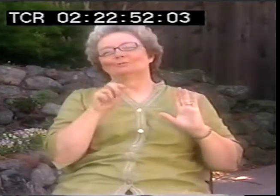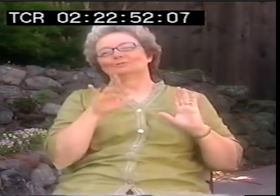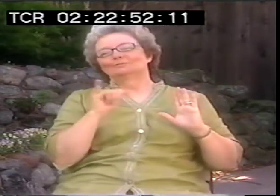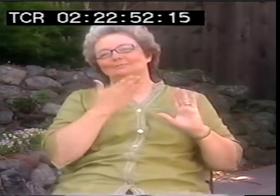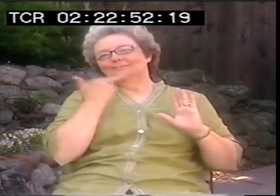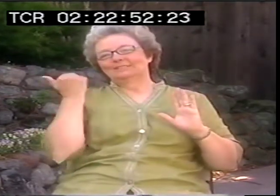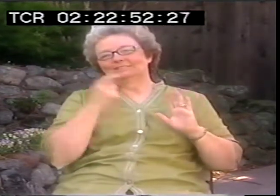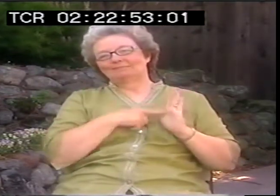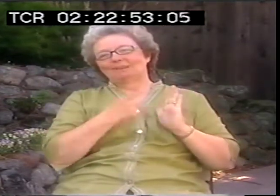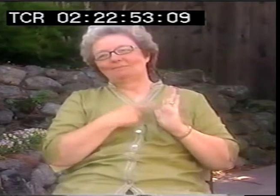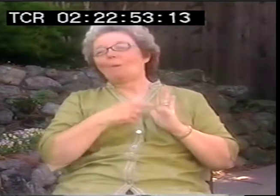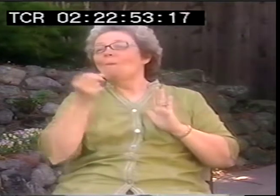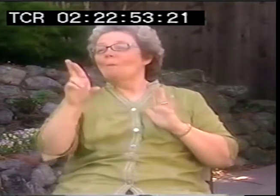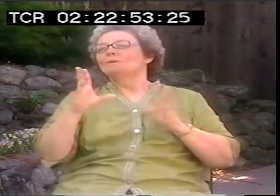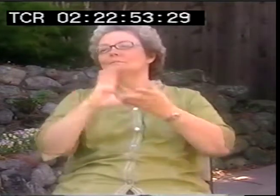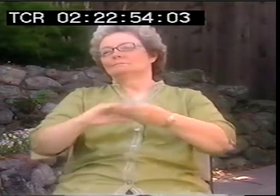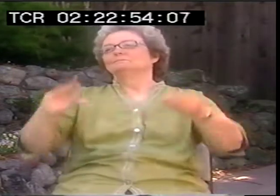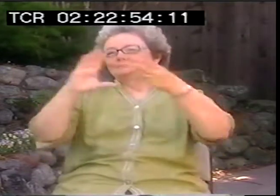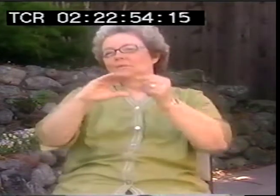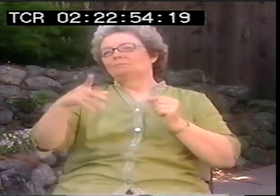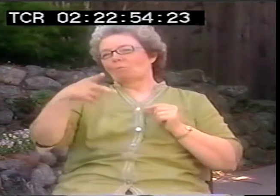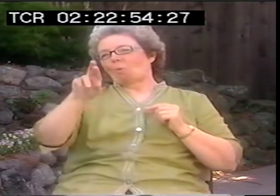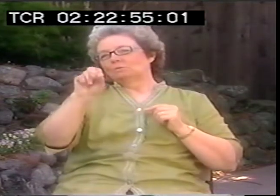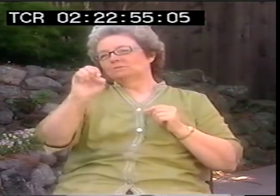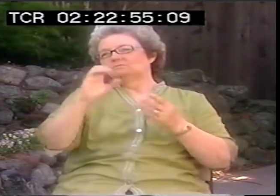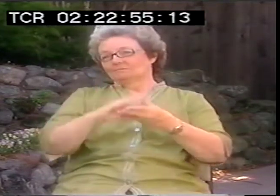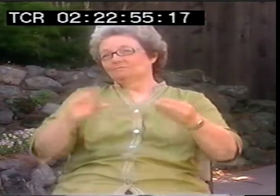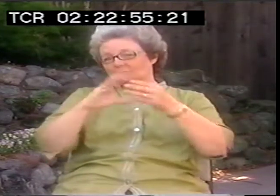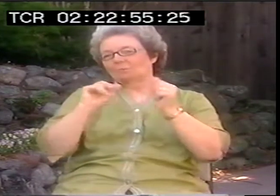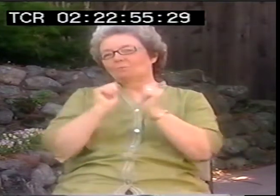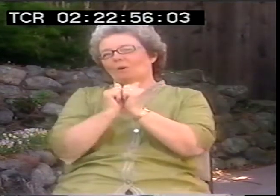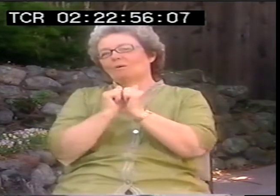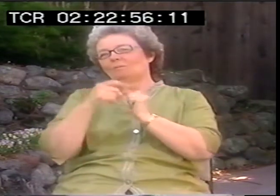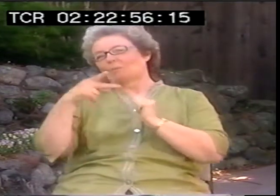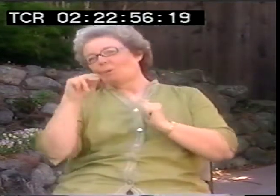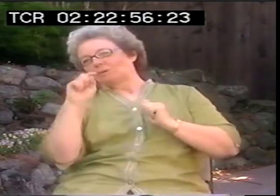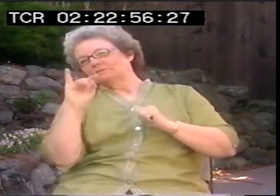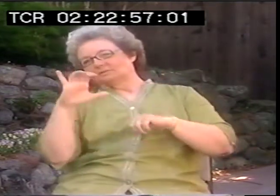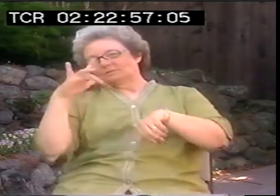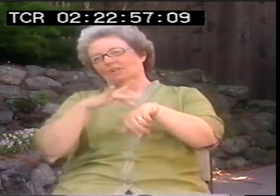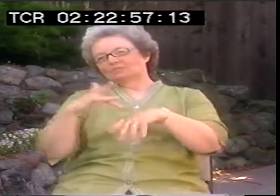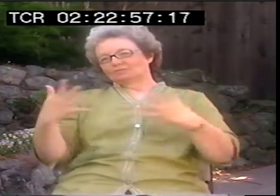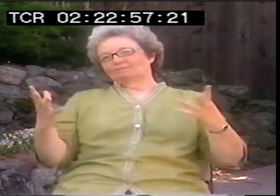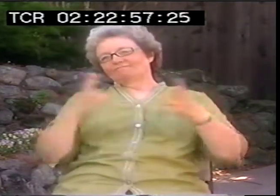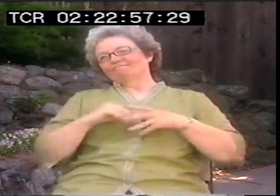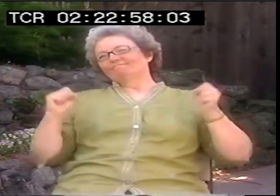And sometimes, you know, you can use poetry, or prose and try to put your ideas in that